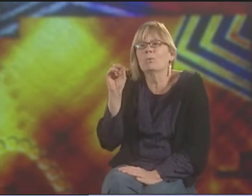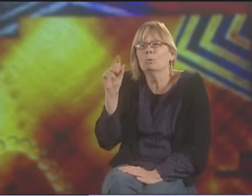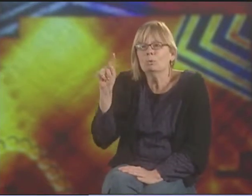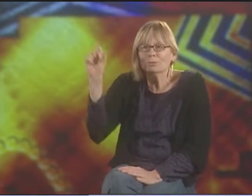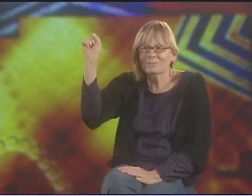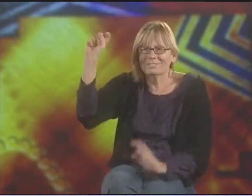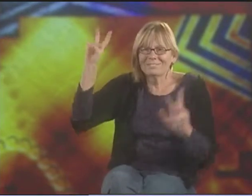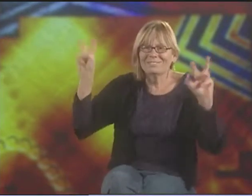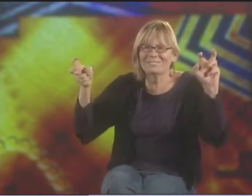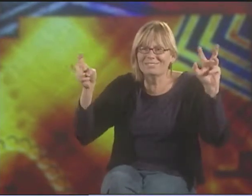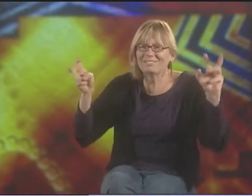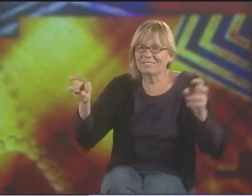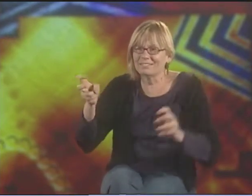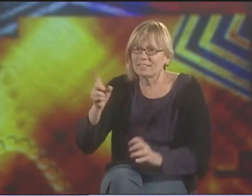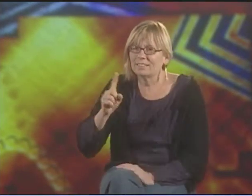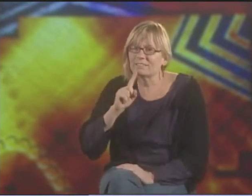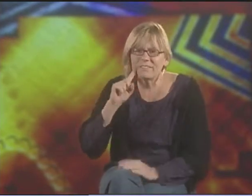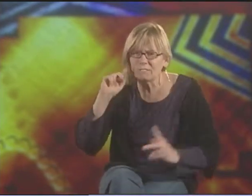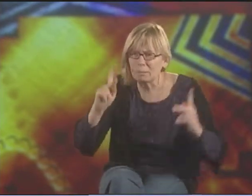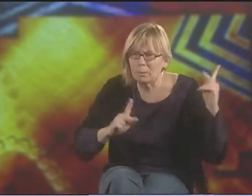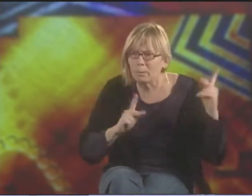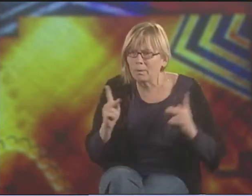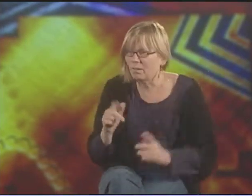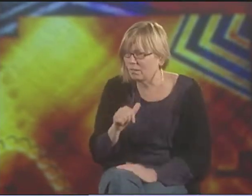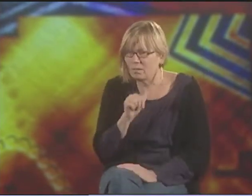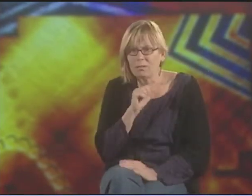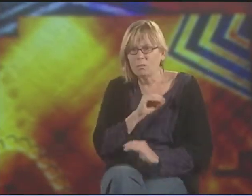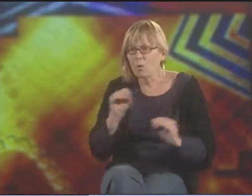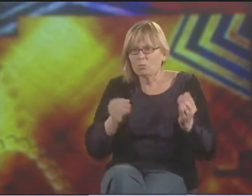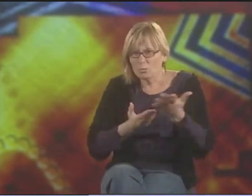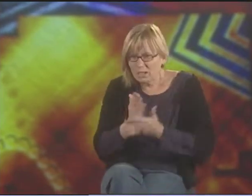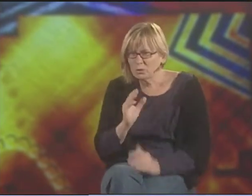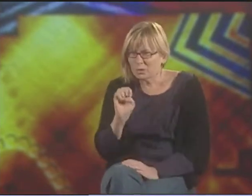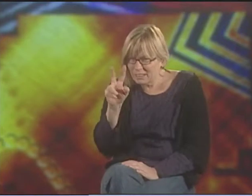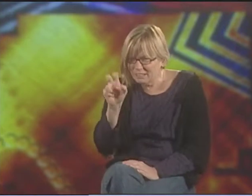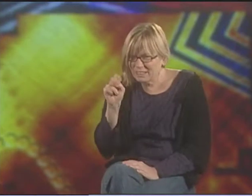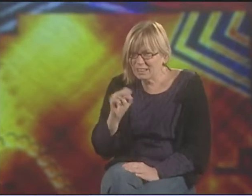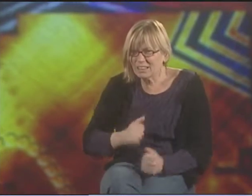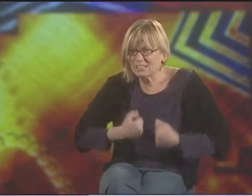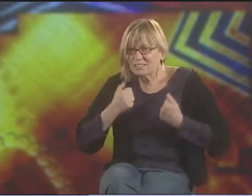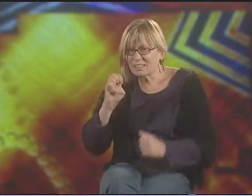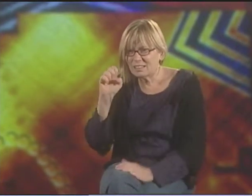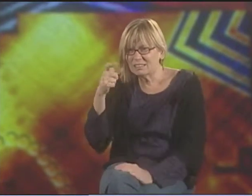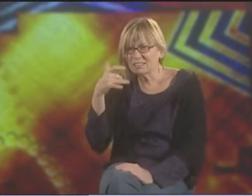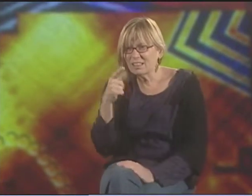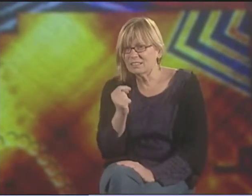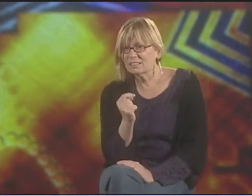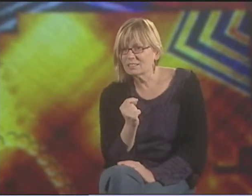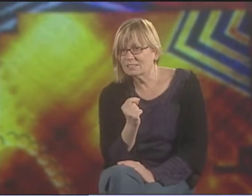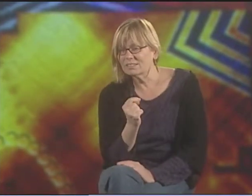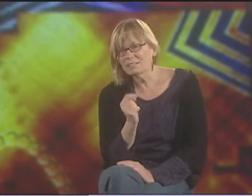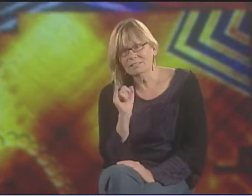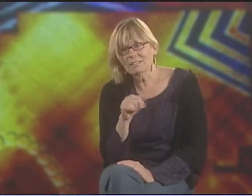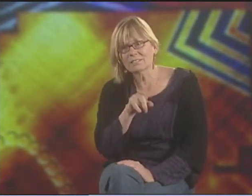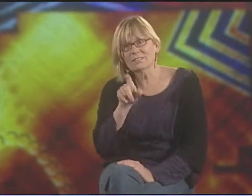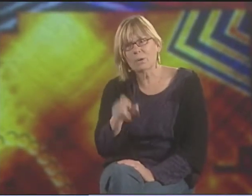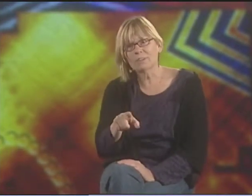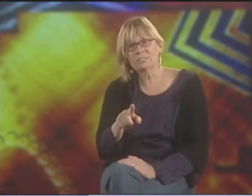YOUR ROOTS BEING TAKEN AND DESTROYED. DEAF PEOPLE DON'T EVEN HAVE A RIGHT TO EXIST. IT'S AS IF PEOPLE ARE SAYING THAT.